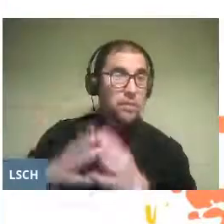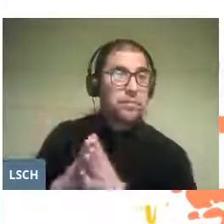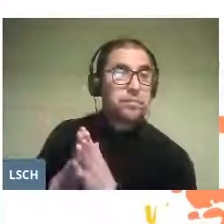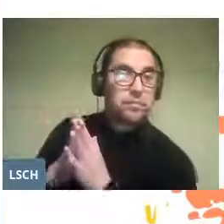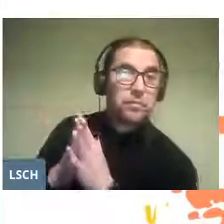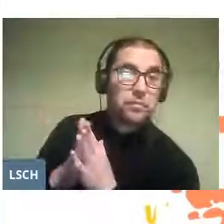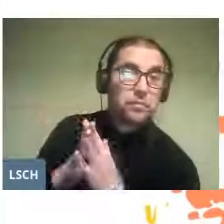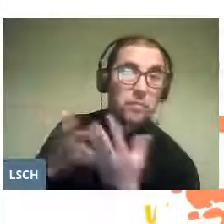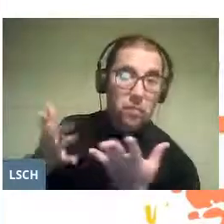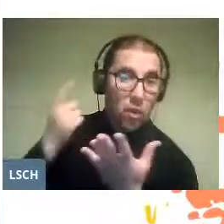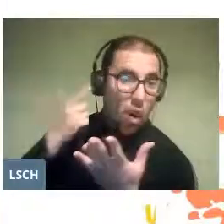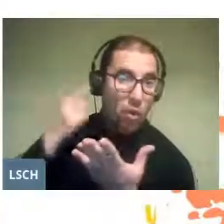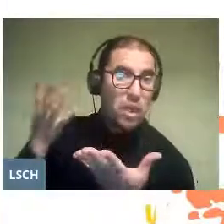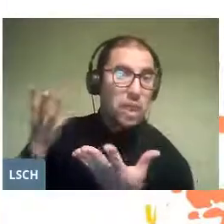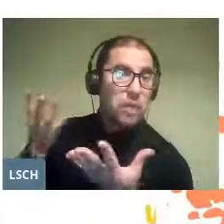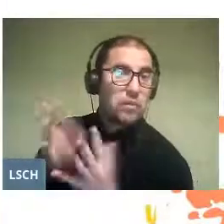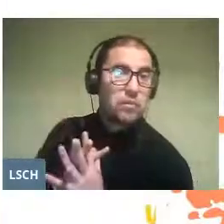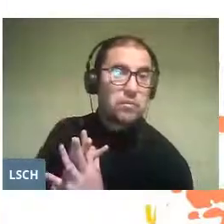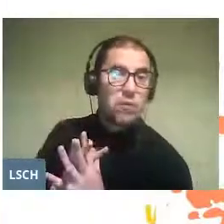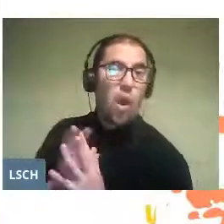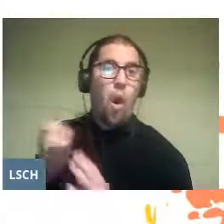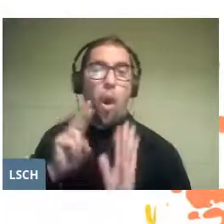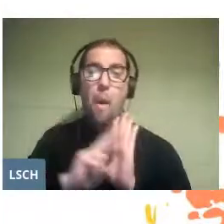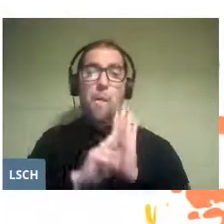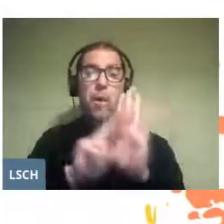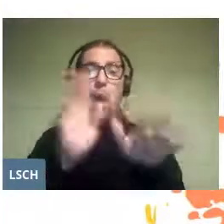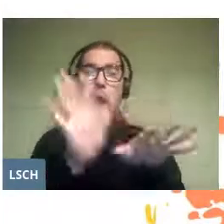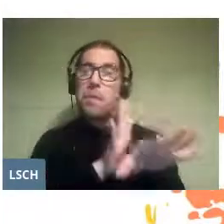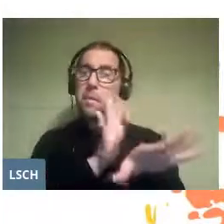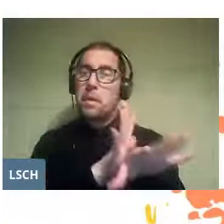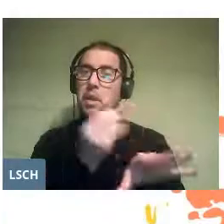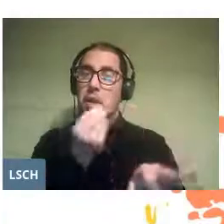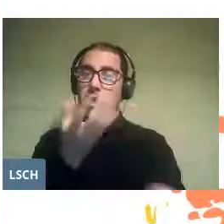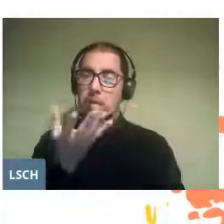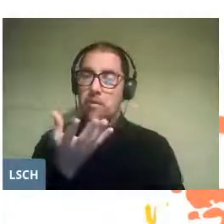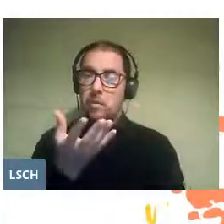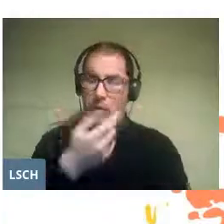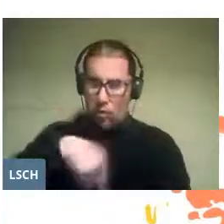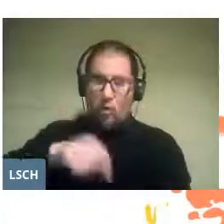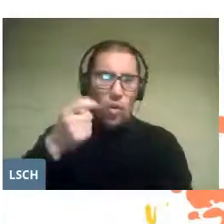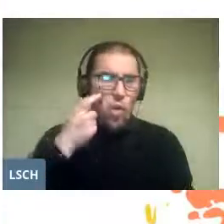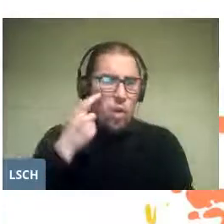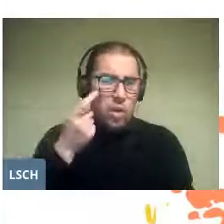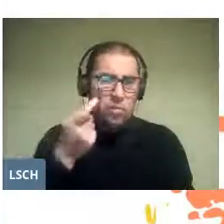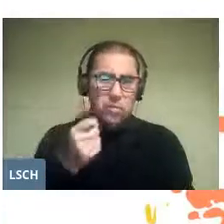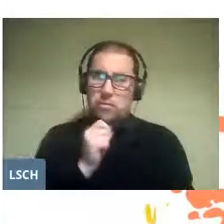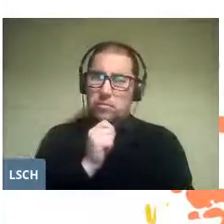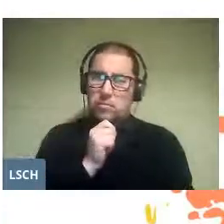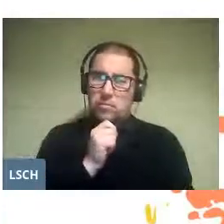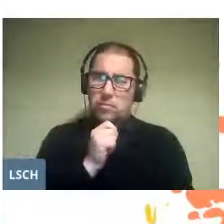Listening to or representing them today allows us to find continuity